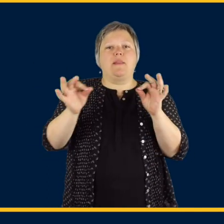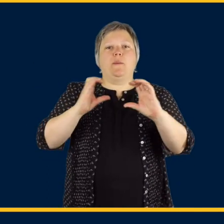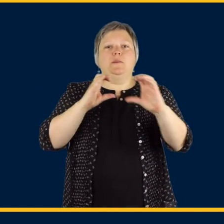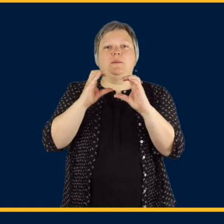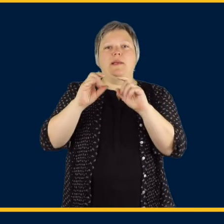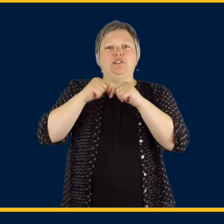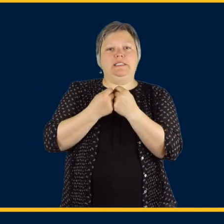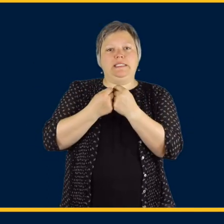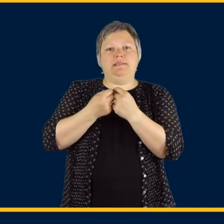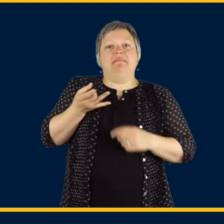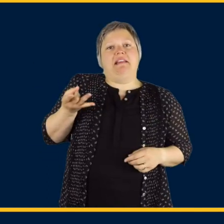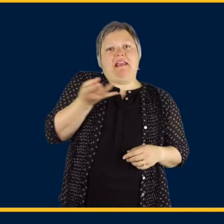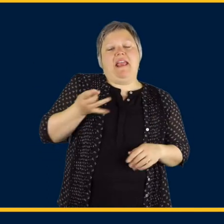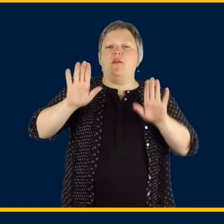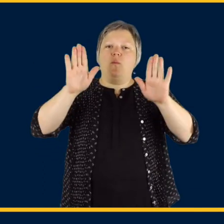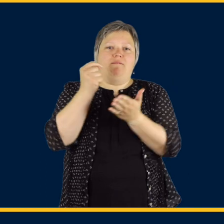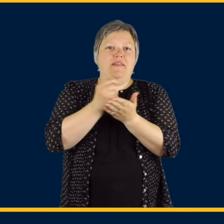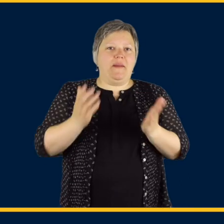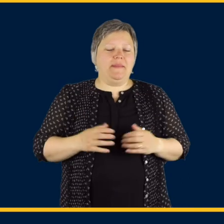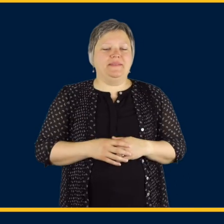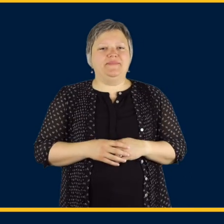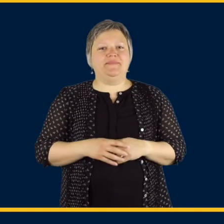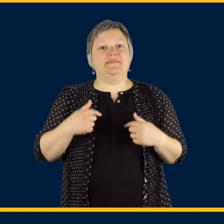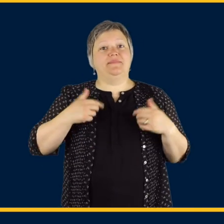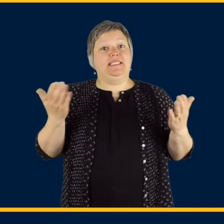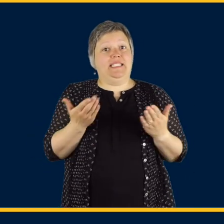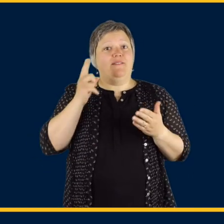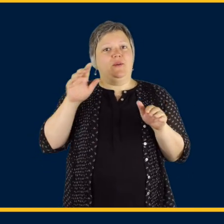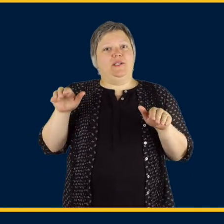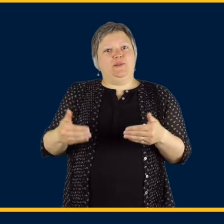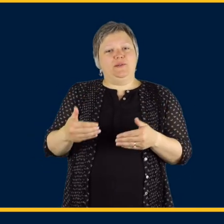I'm a part of the Speech Language Communication team which consists of eight wonderful therapists.